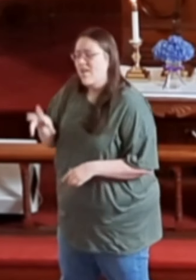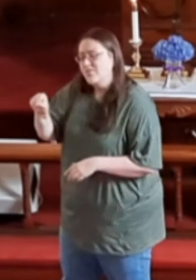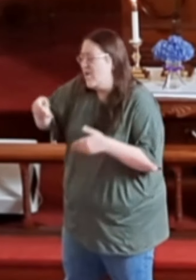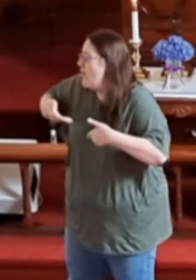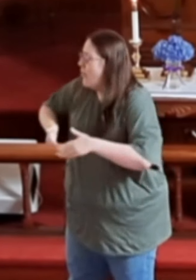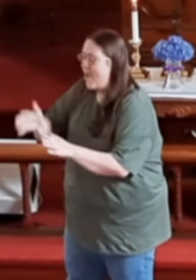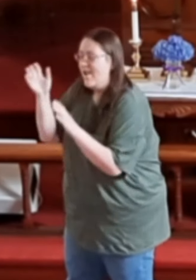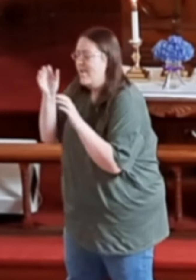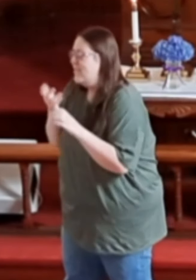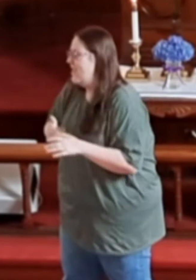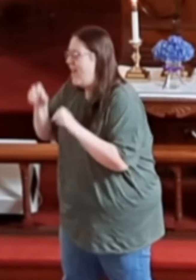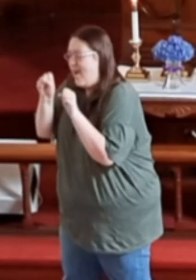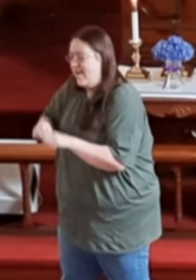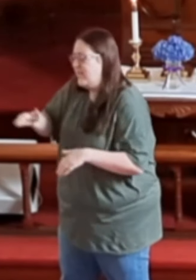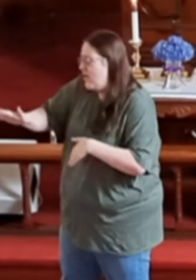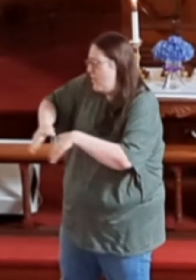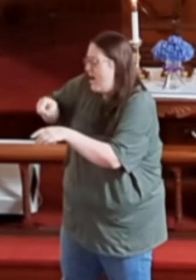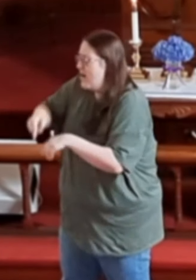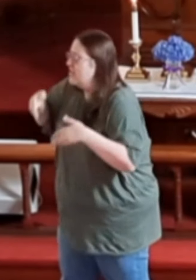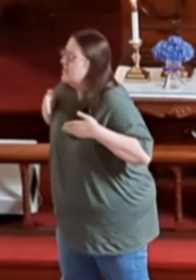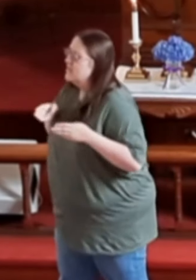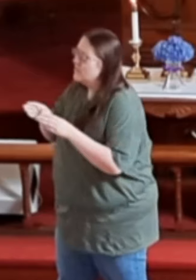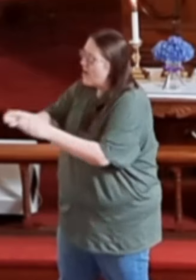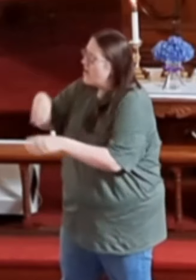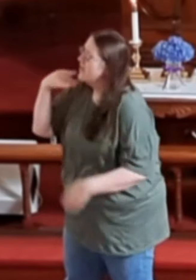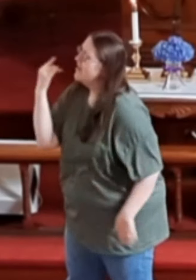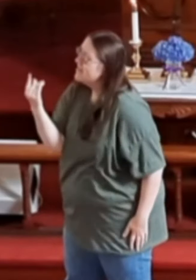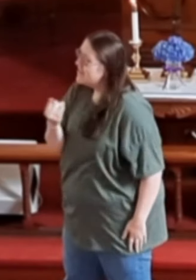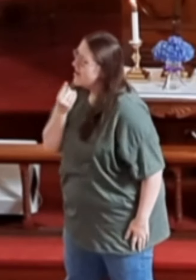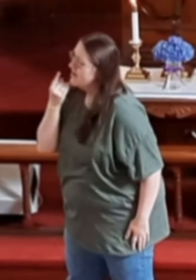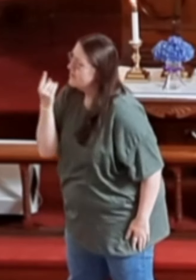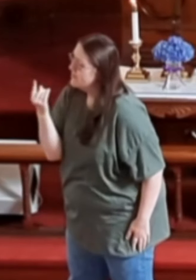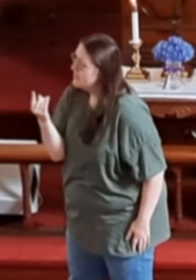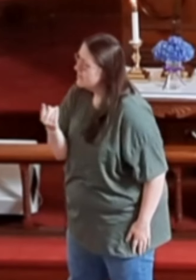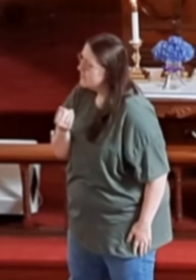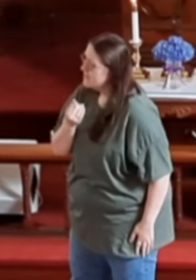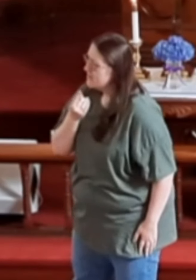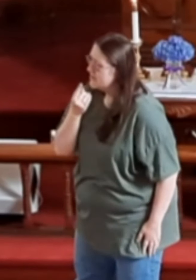There's no way that I can walk this road alone